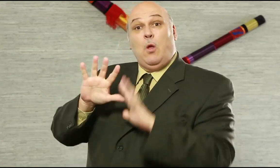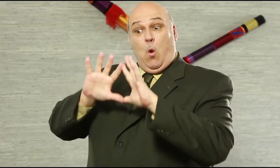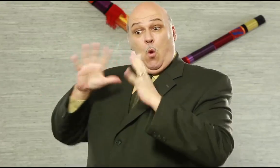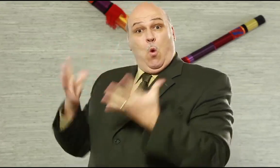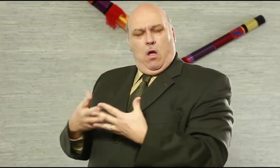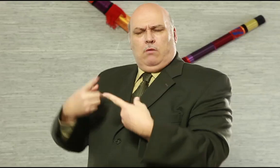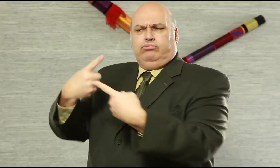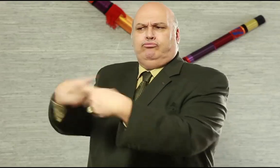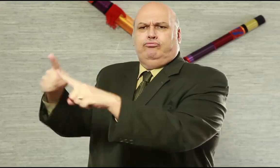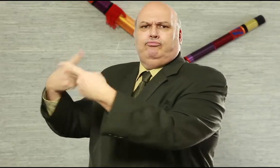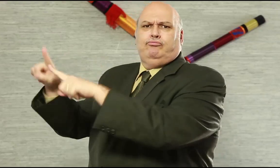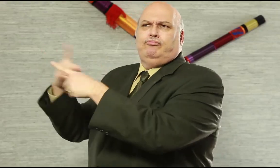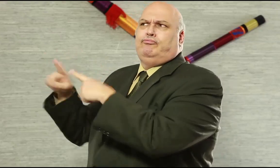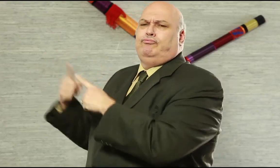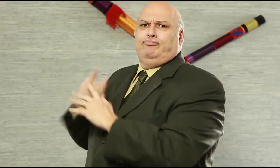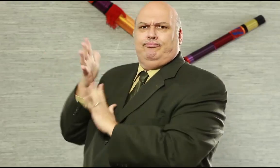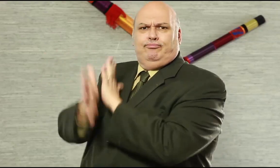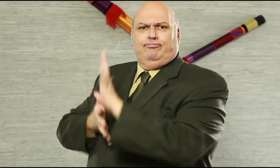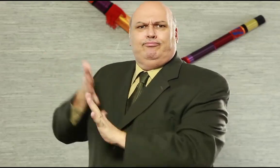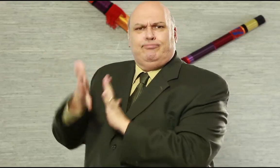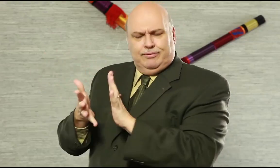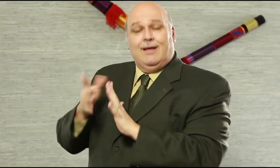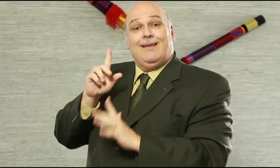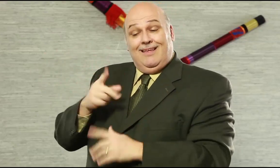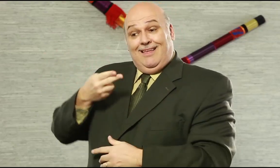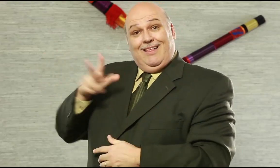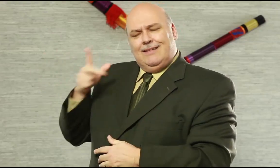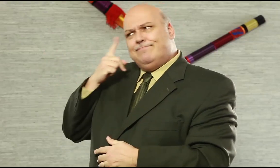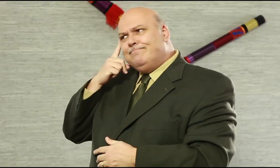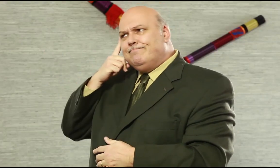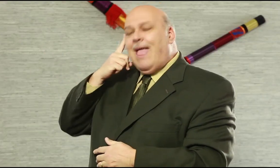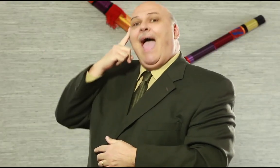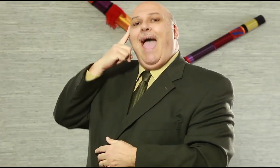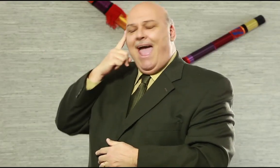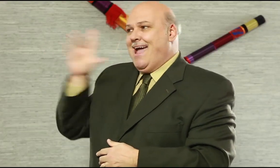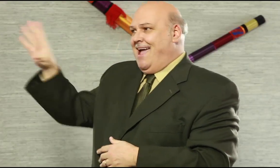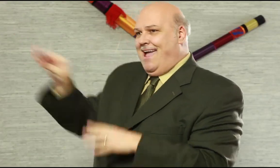the country can understand what is being broadcasted.